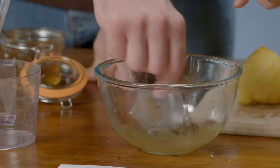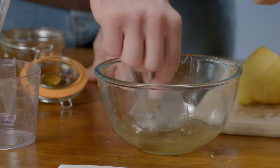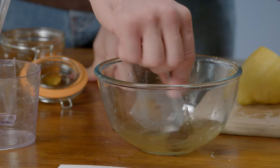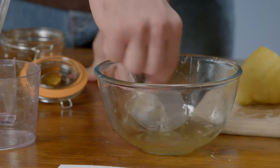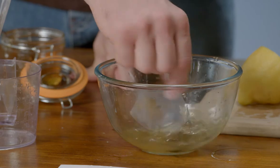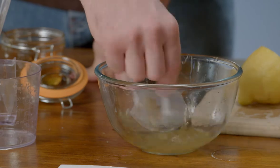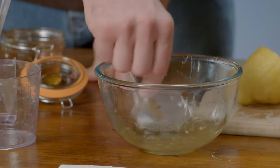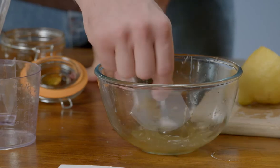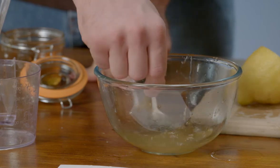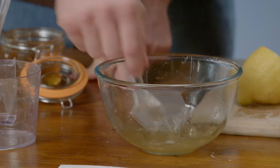It's dissolving!